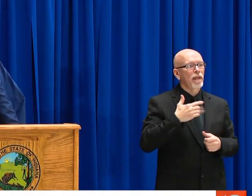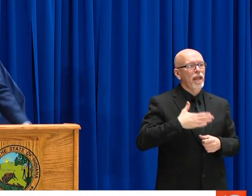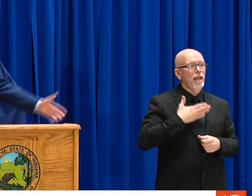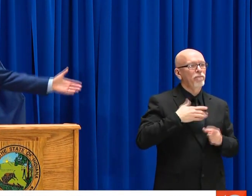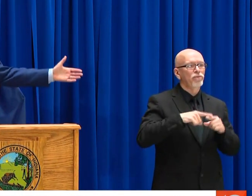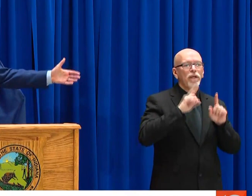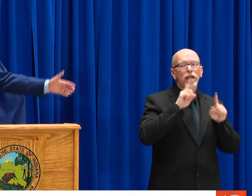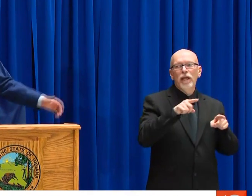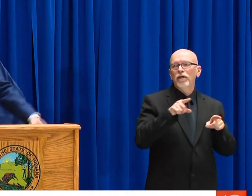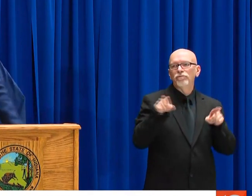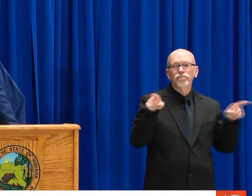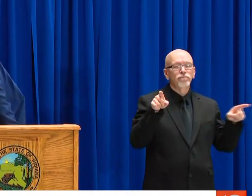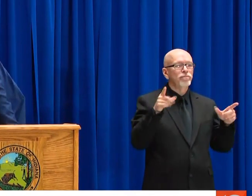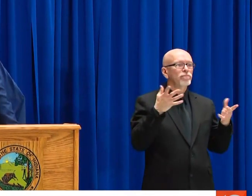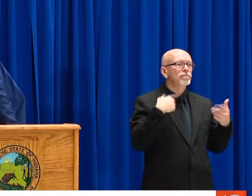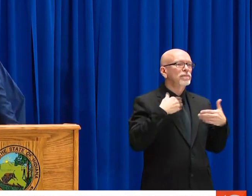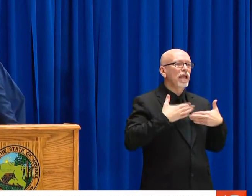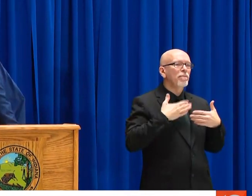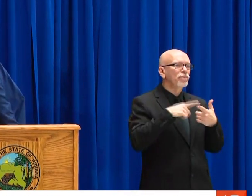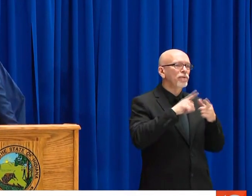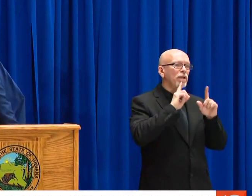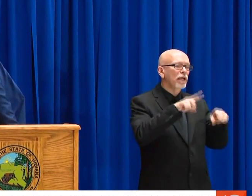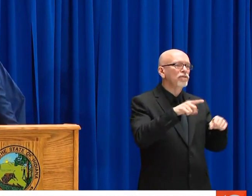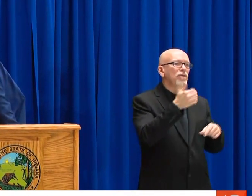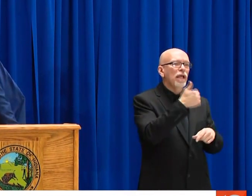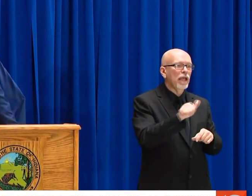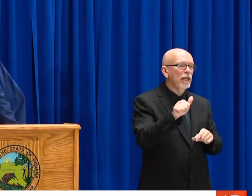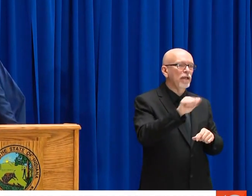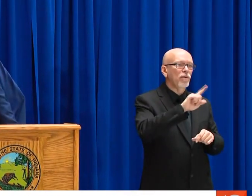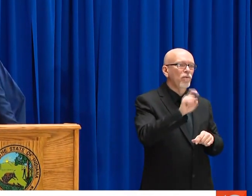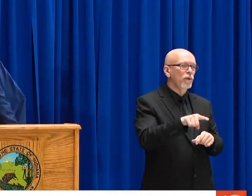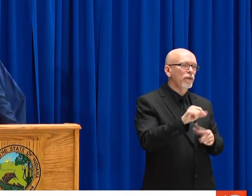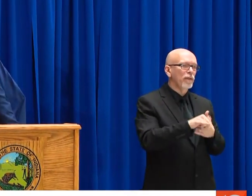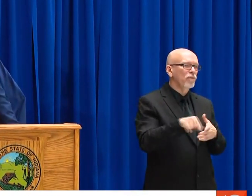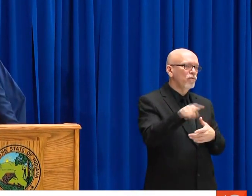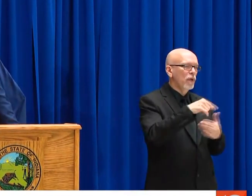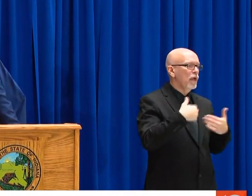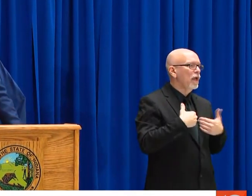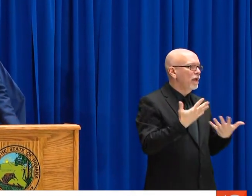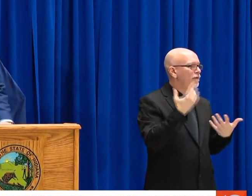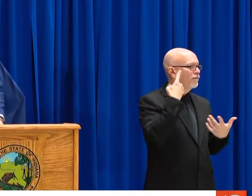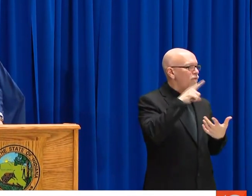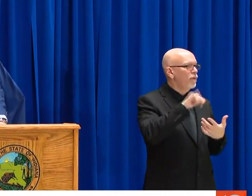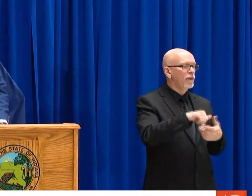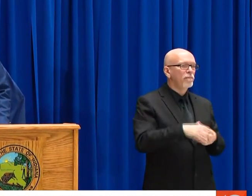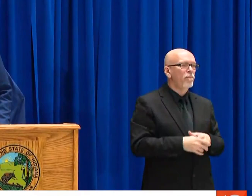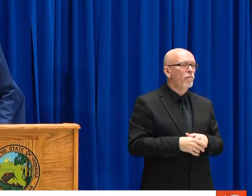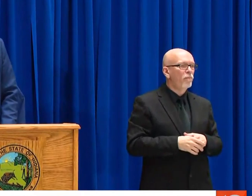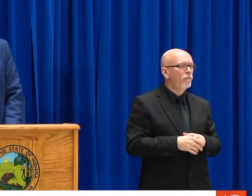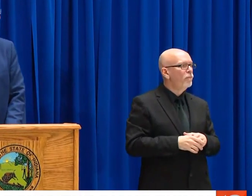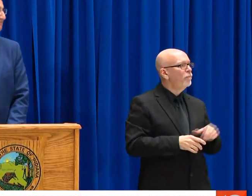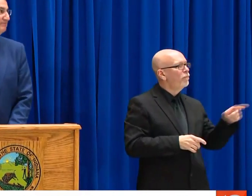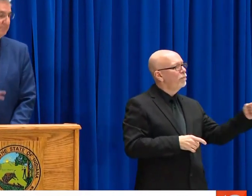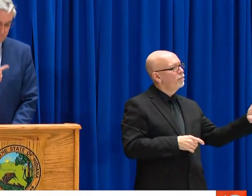I GET IT. WE'RE GOING TO GET THROUGH THIS, AS THE SUPERINTENDENT SAID. AND I'M HAPPY TO ANSWER -- OR